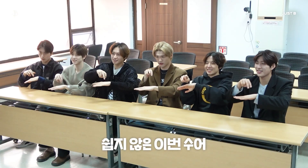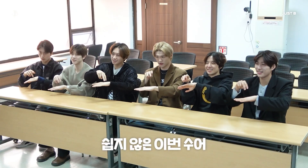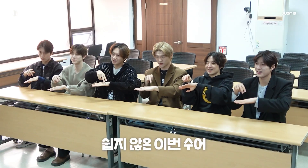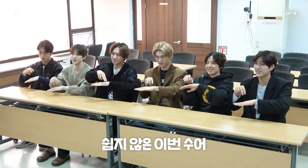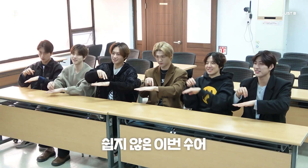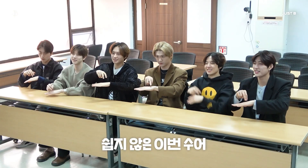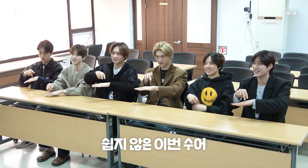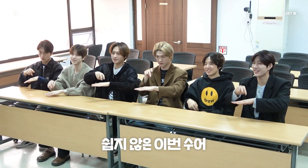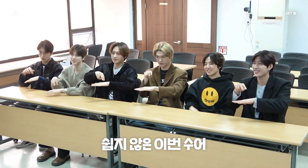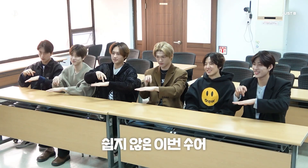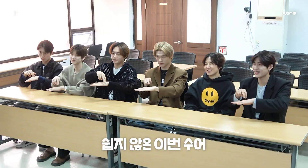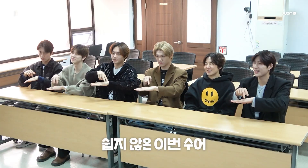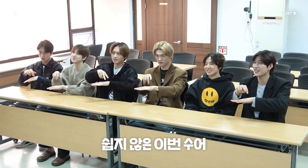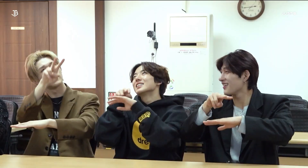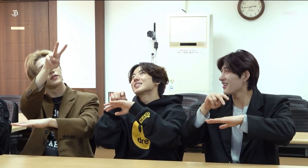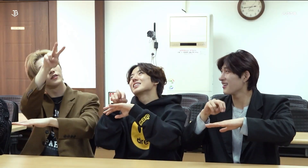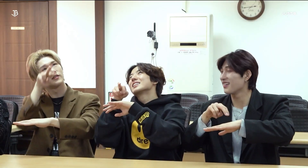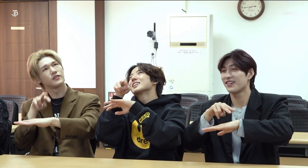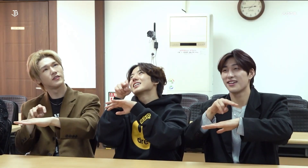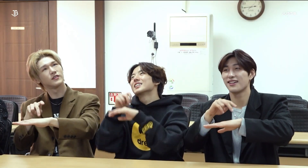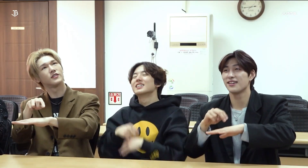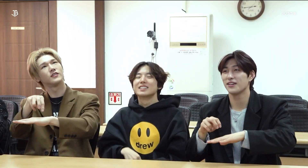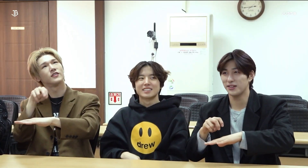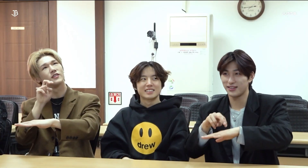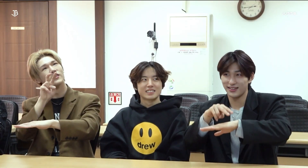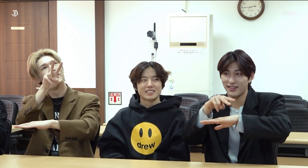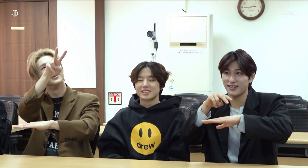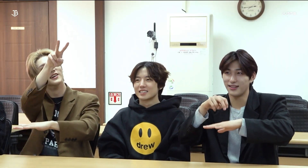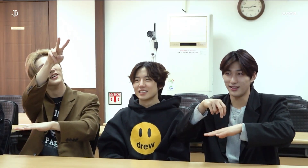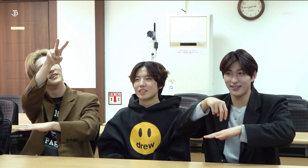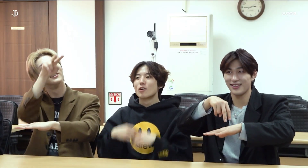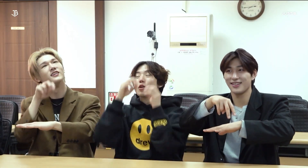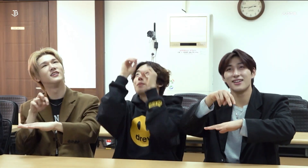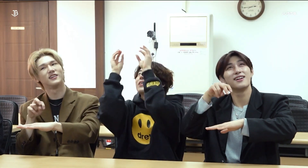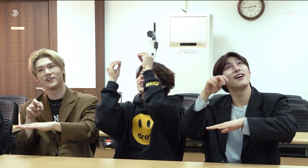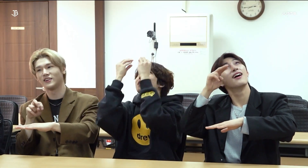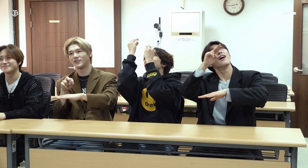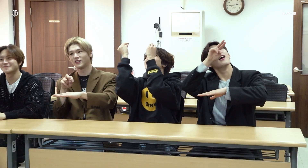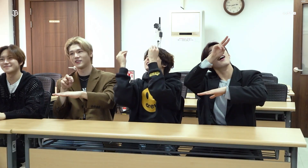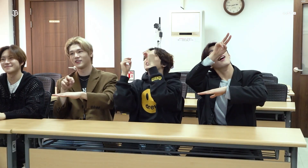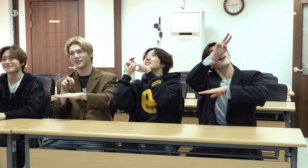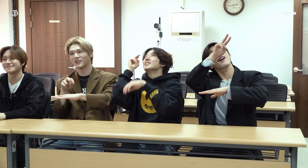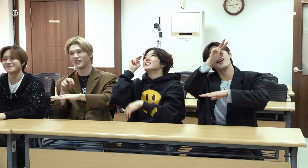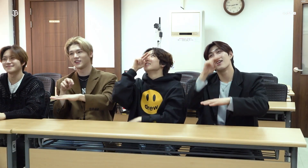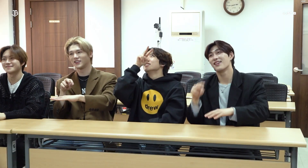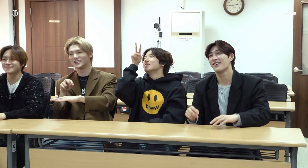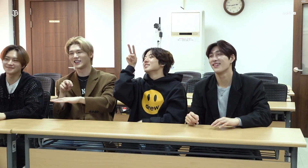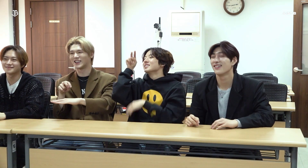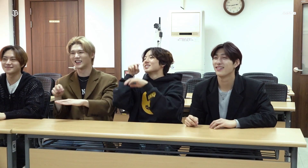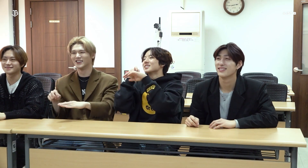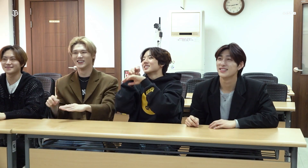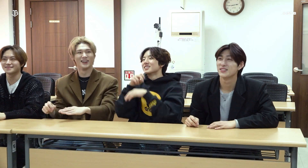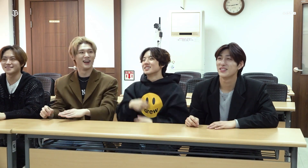Only three steps? - Step As if you are looking at the star and following it Does it look weird? - It's a bit awkward